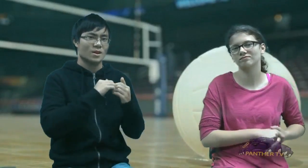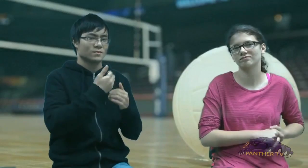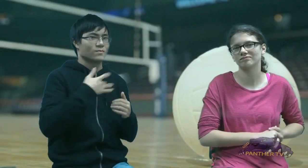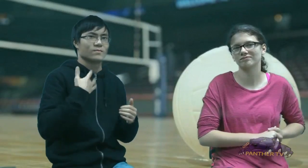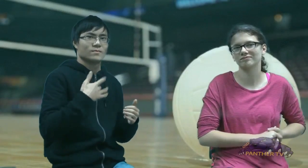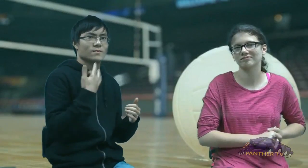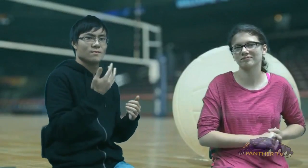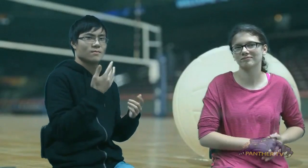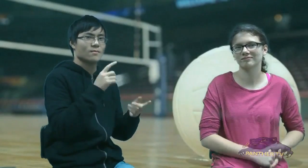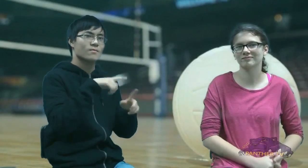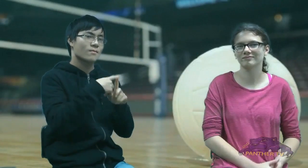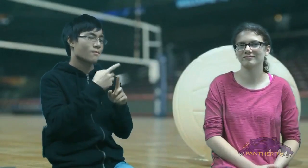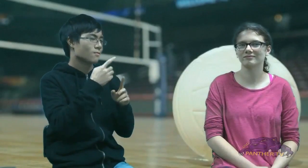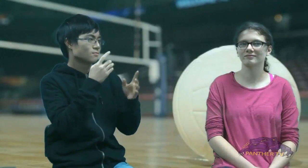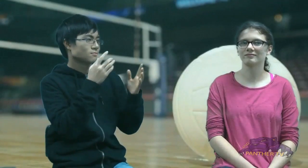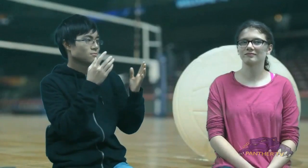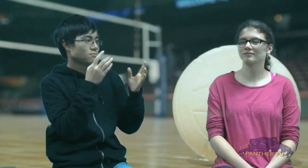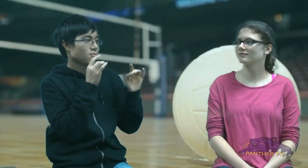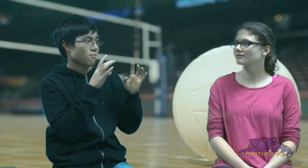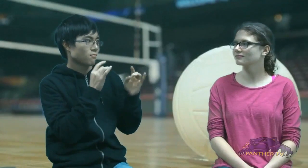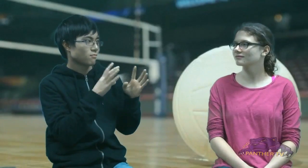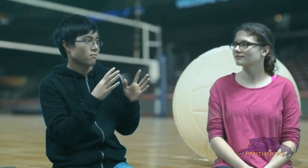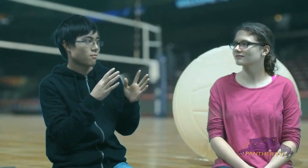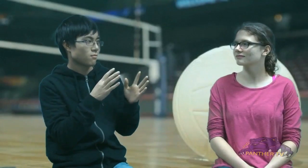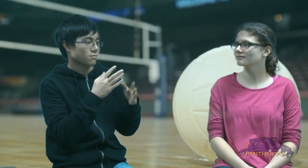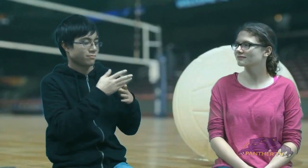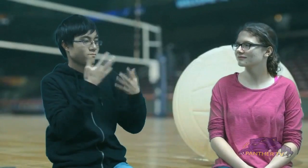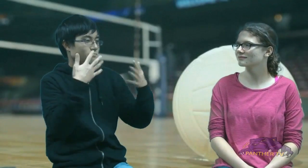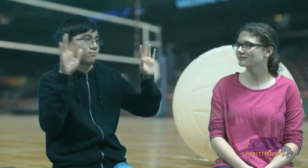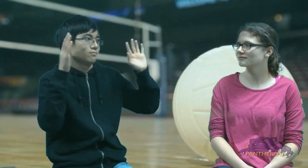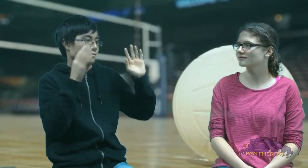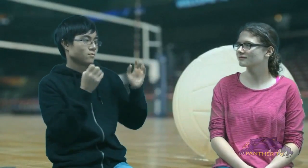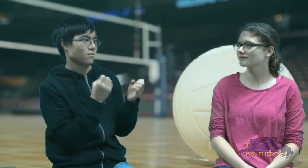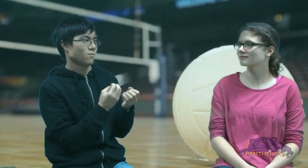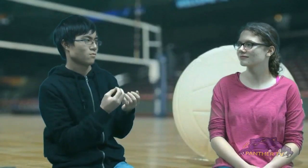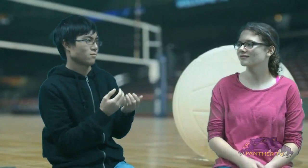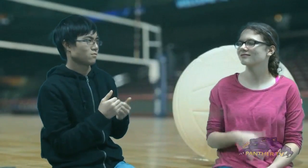How do you feel that volleyball season is over?